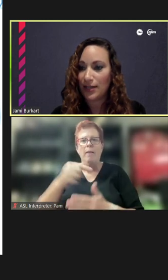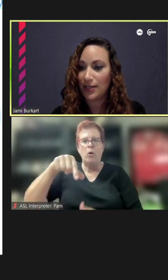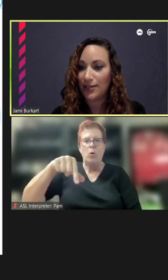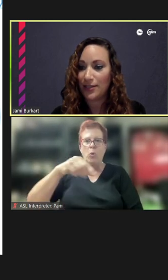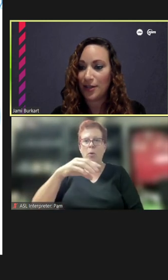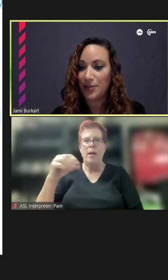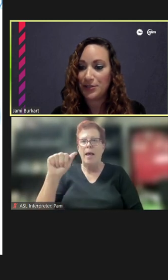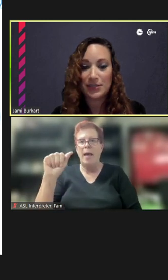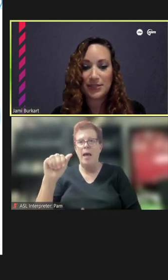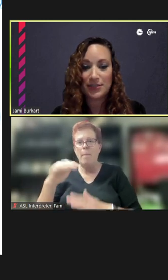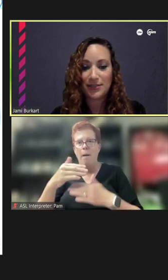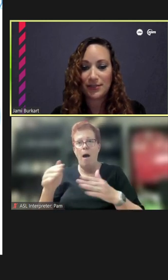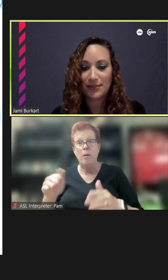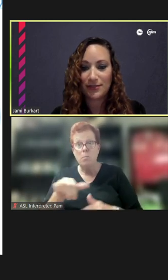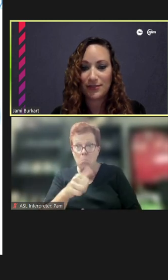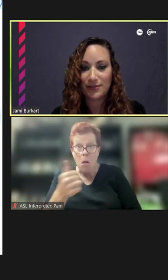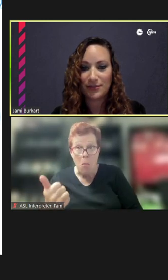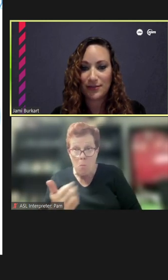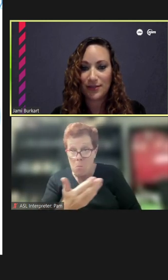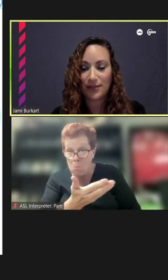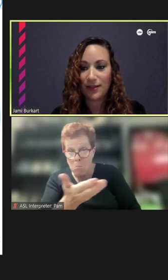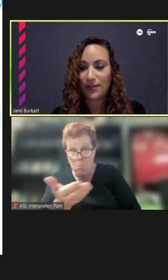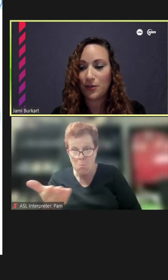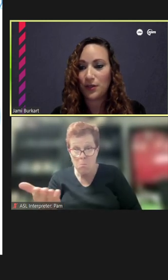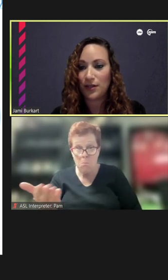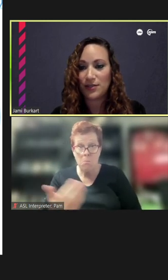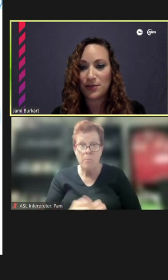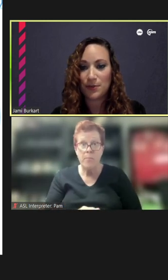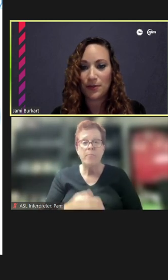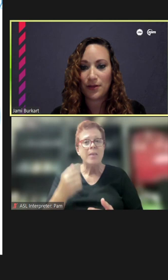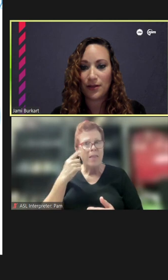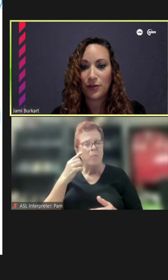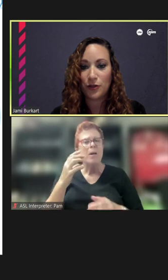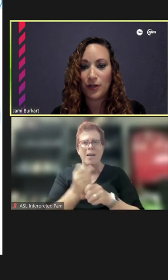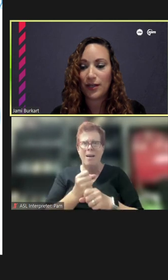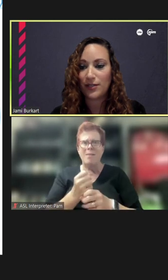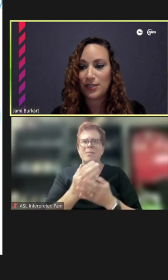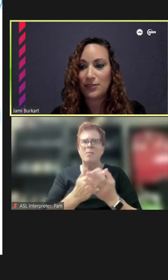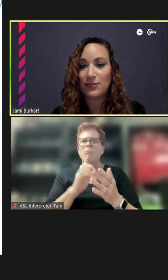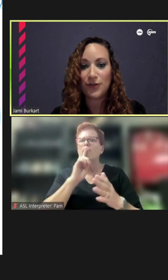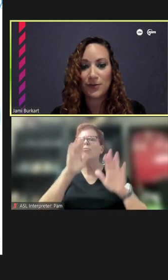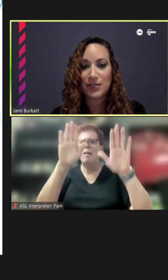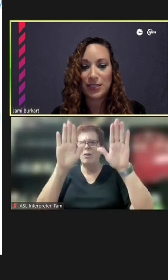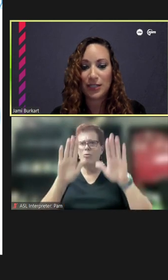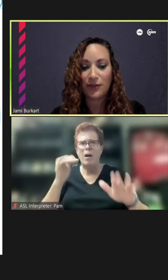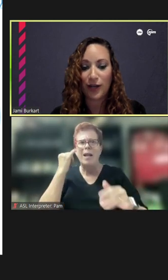Anything else? I think we got some great ideas from this evening,